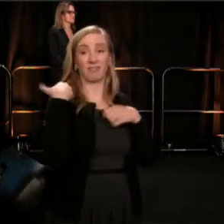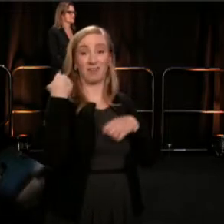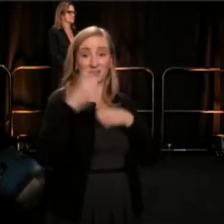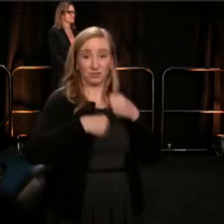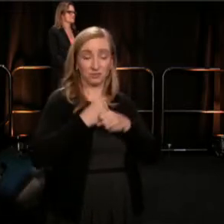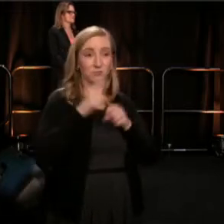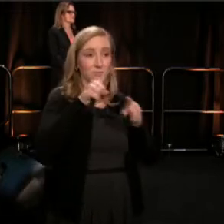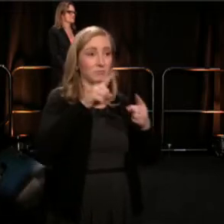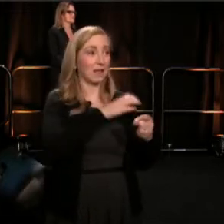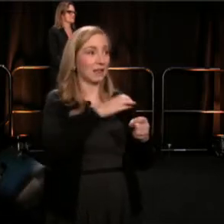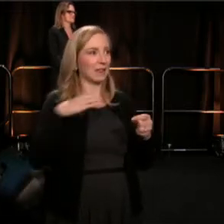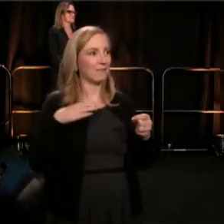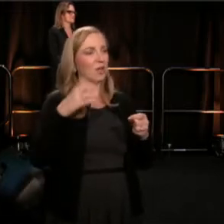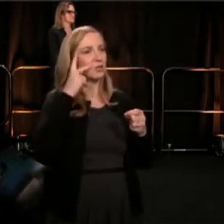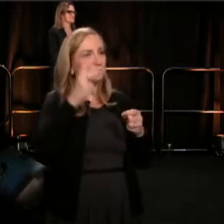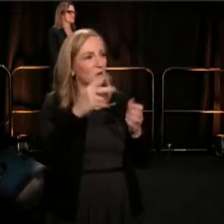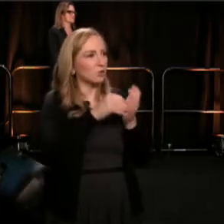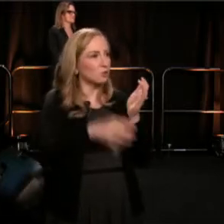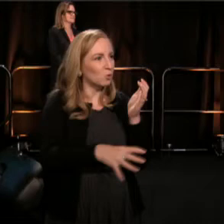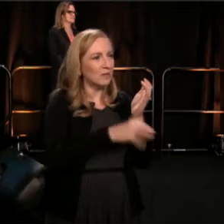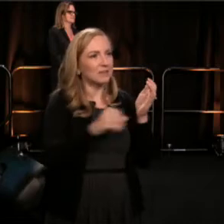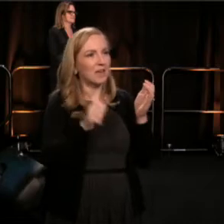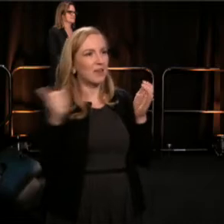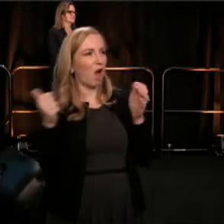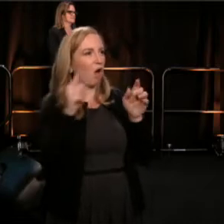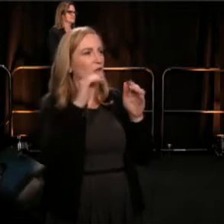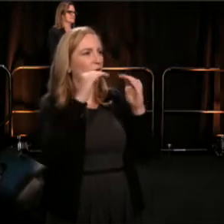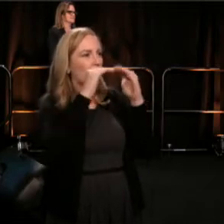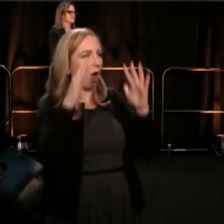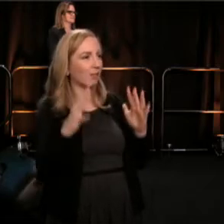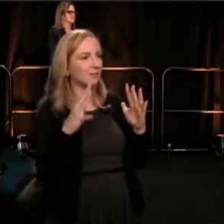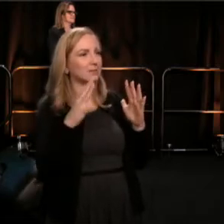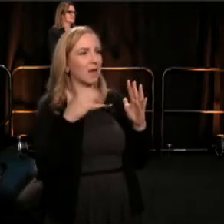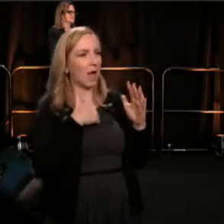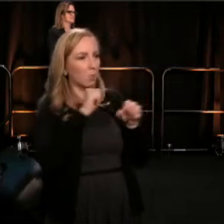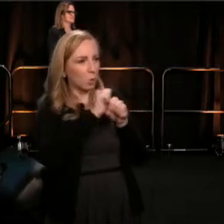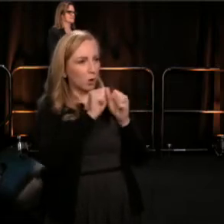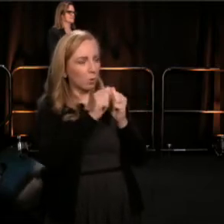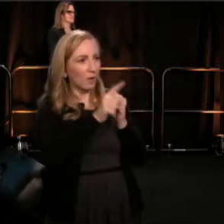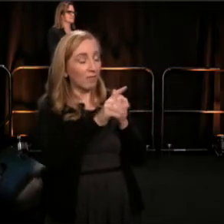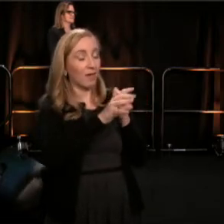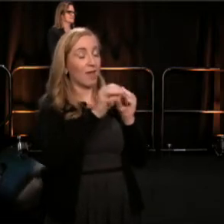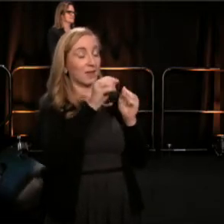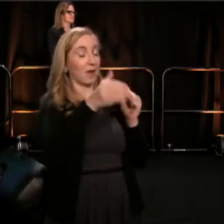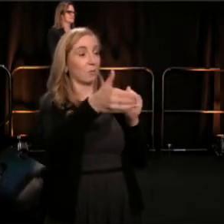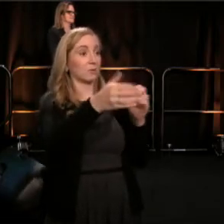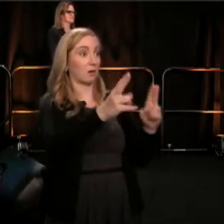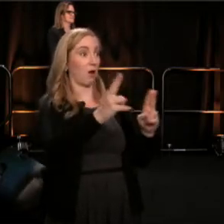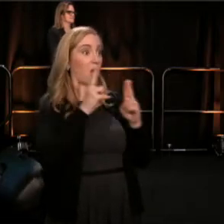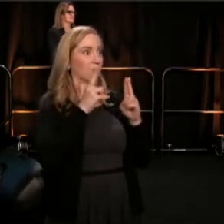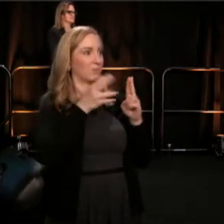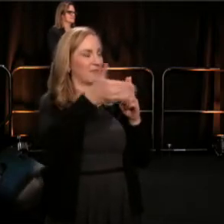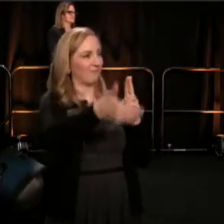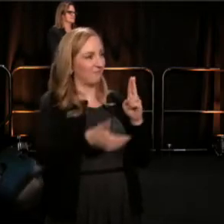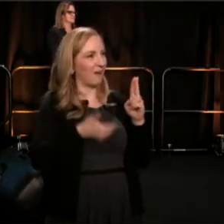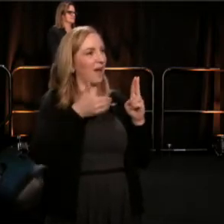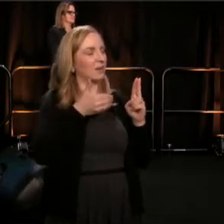and fellows who I got to work with, and was honored to equally invite into a room, and see them now